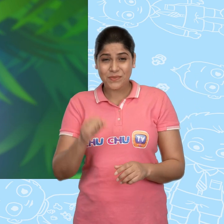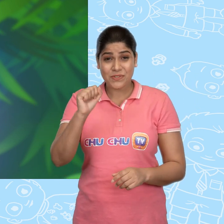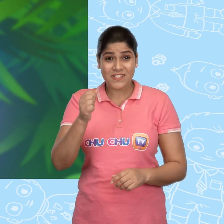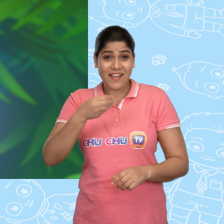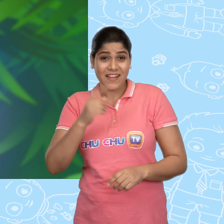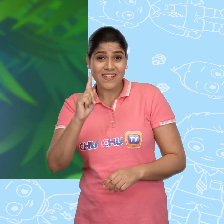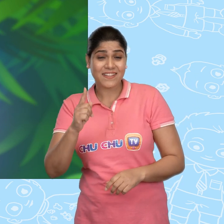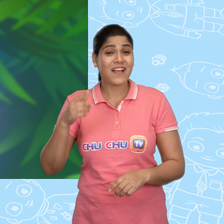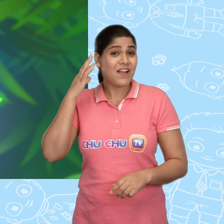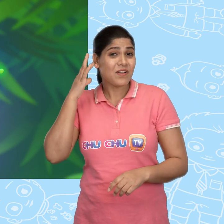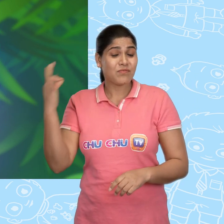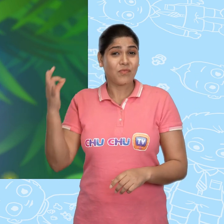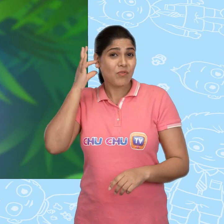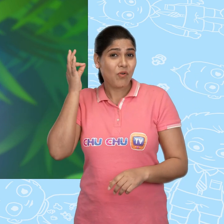Please give me a coin made of gold.